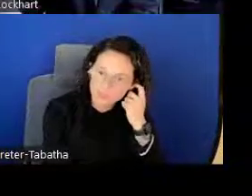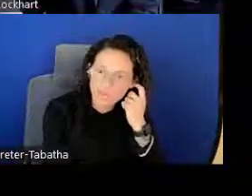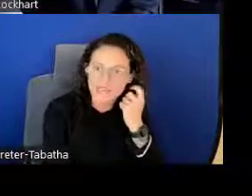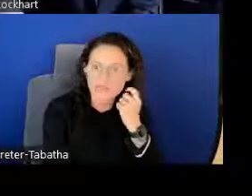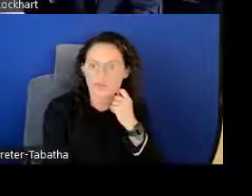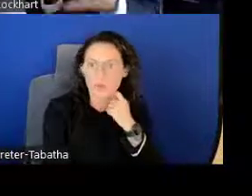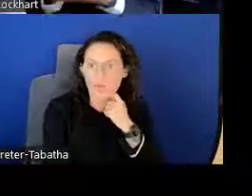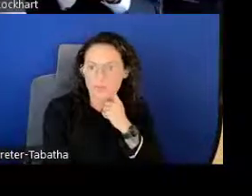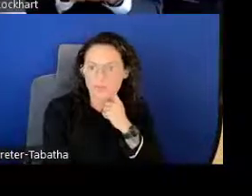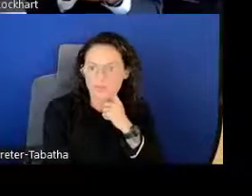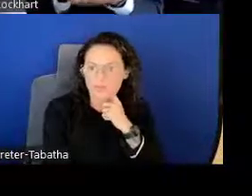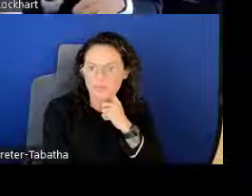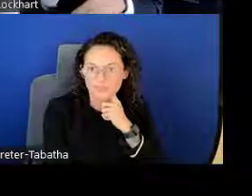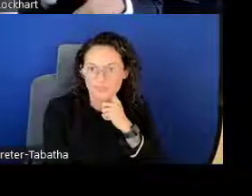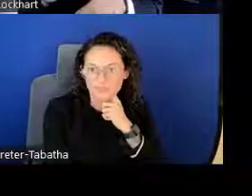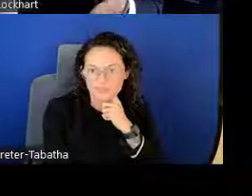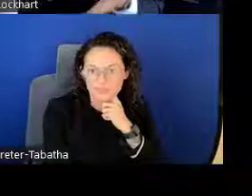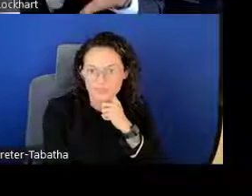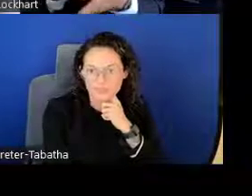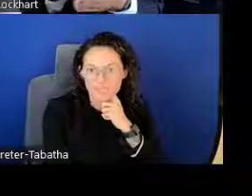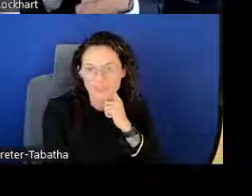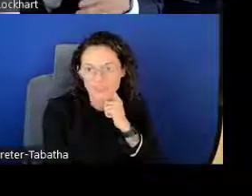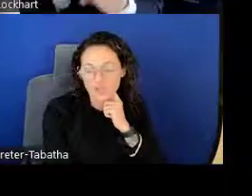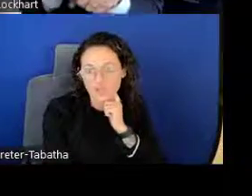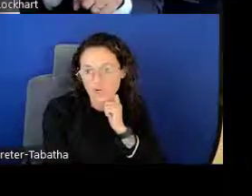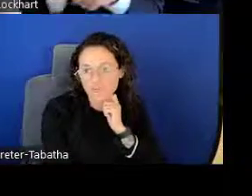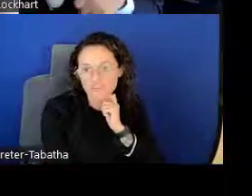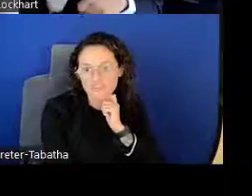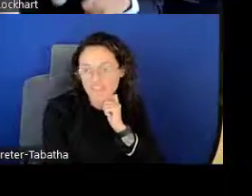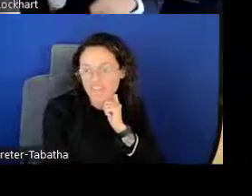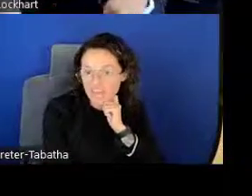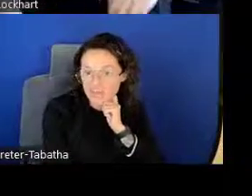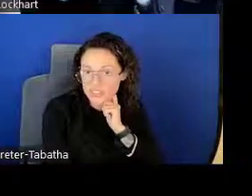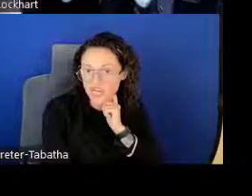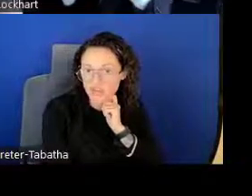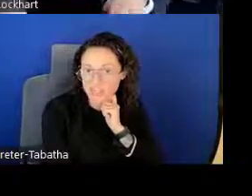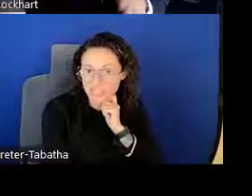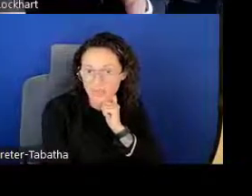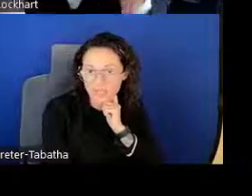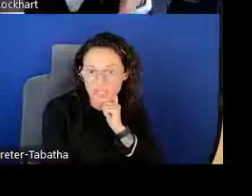and that is the requirement. If you earn $50,000 annually,